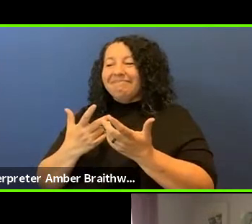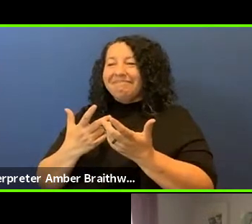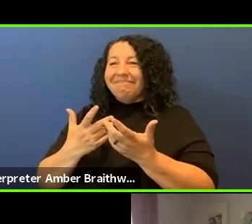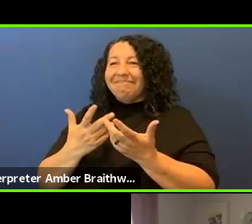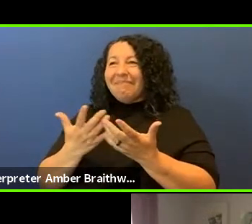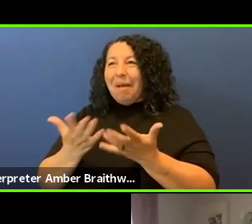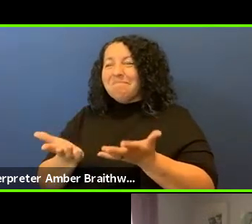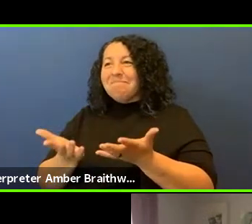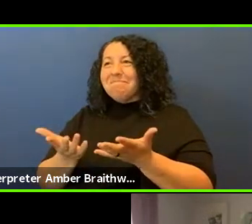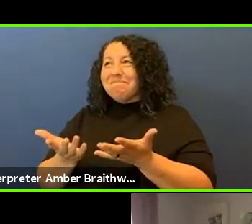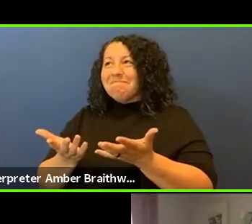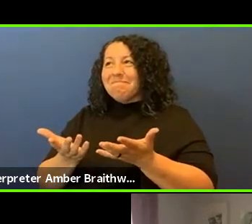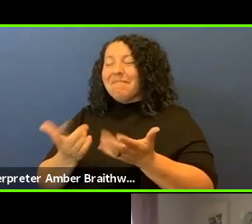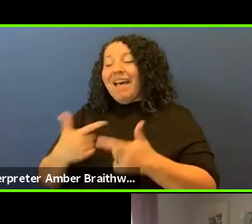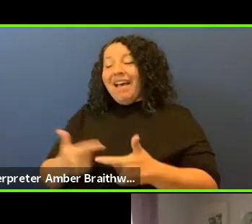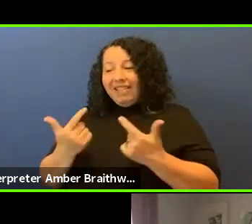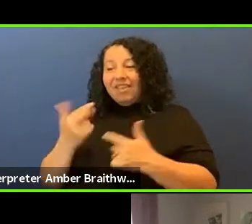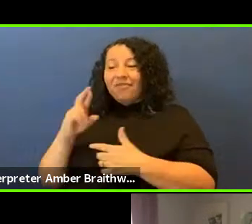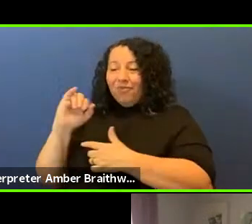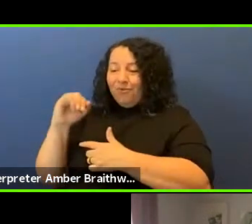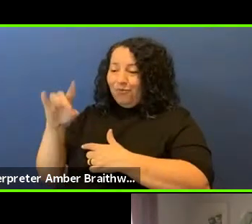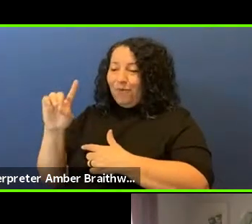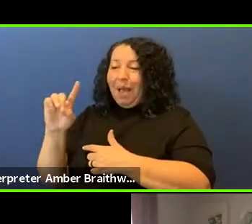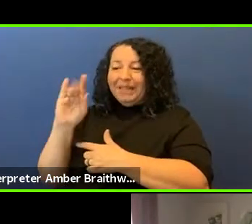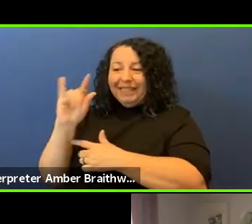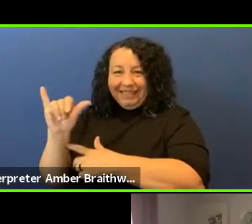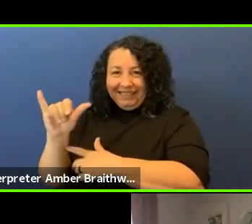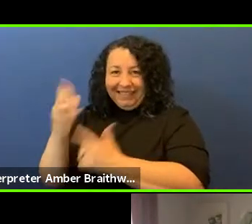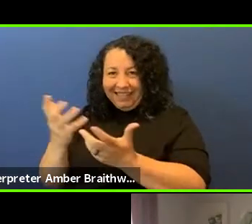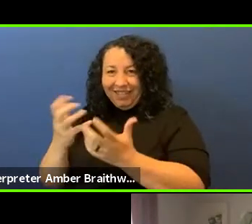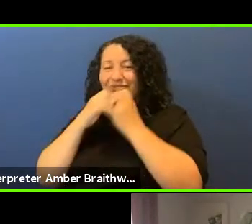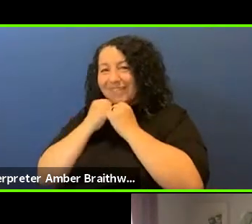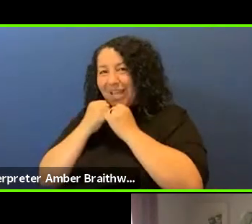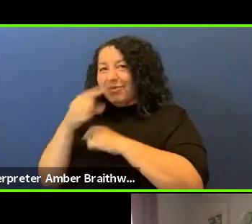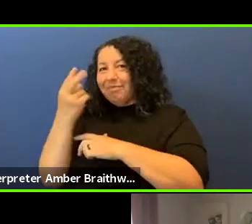I live in Rapid City here in the sacred Black Hills